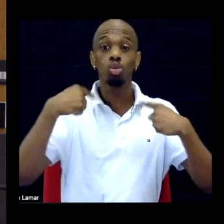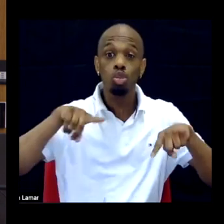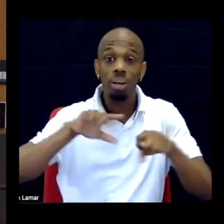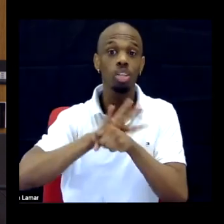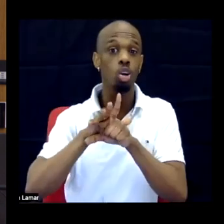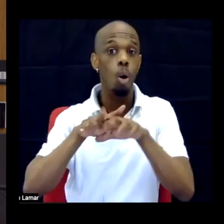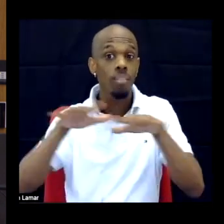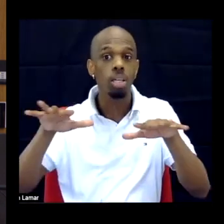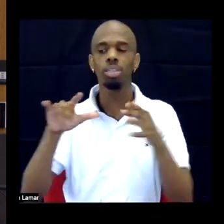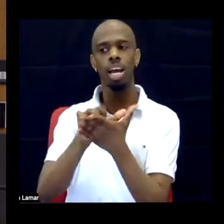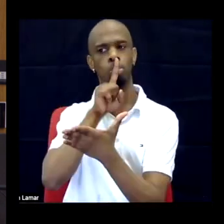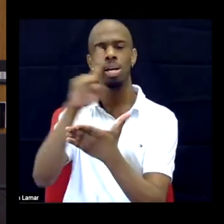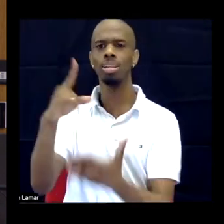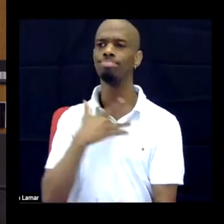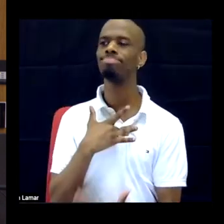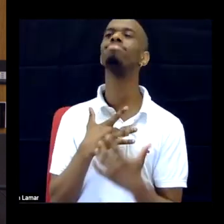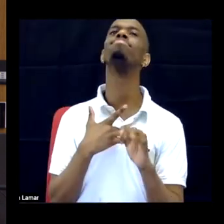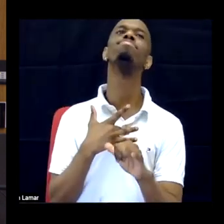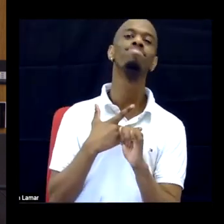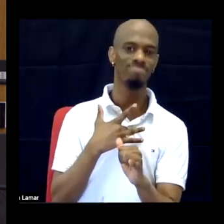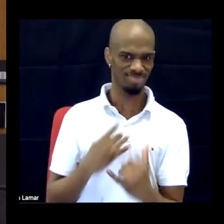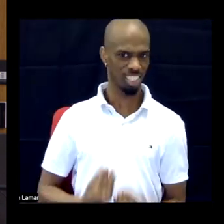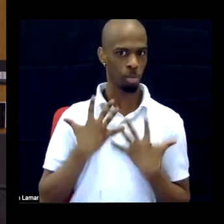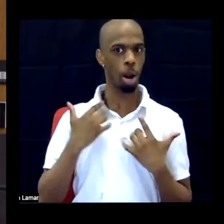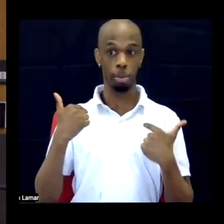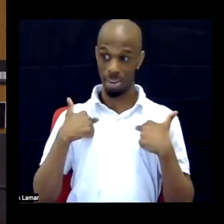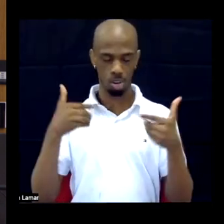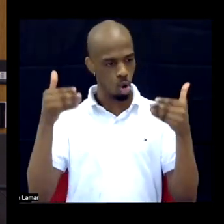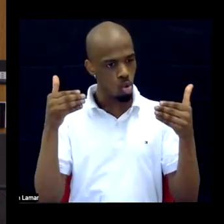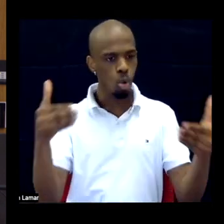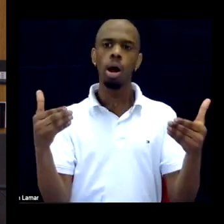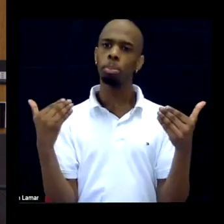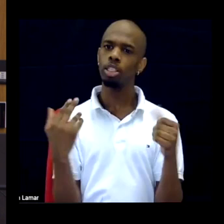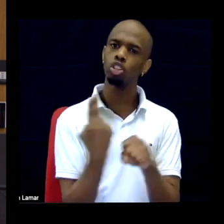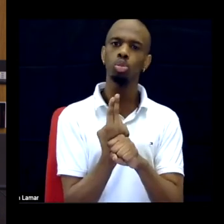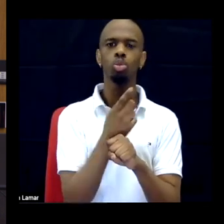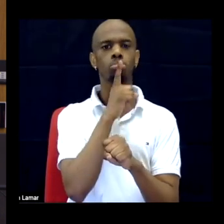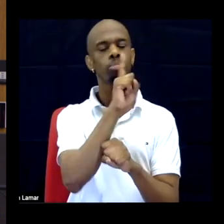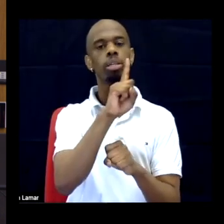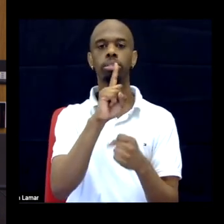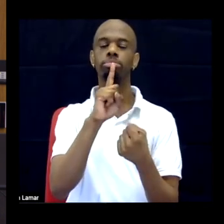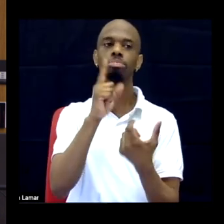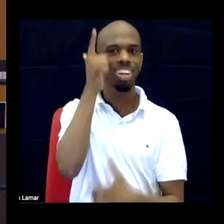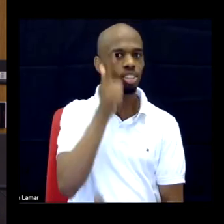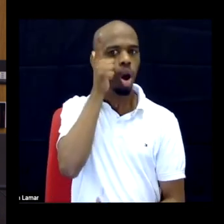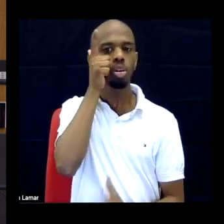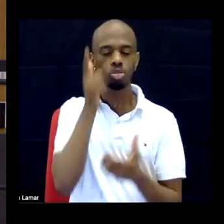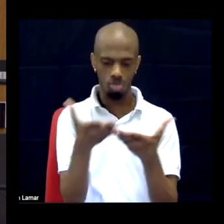me to make sure I was putting that praxis element forward and be useful for people.